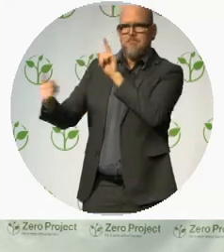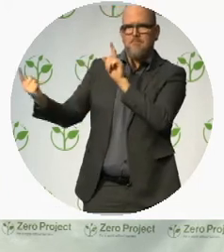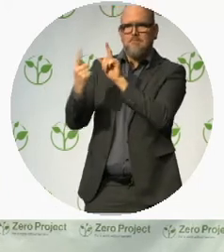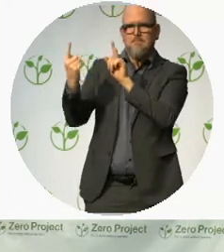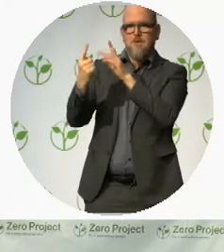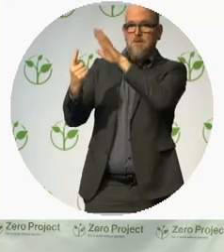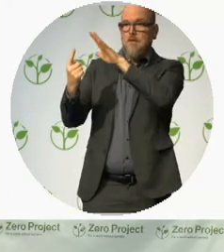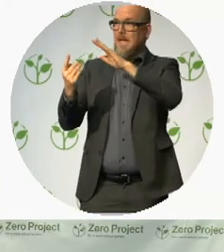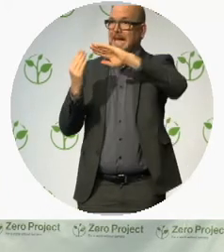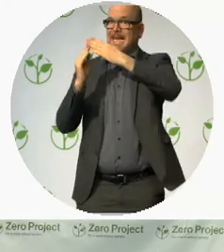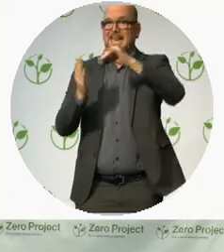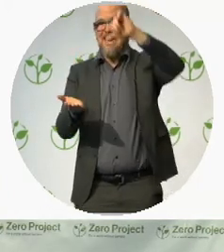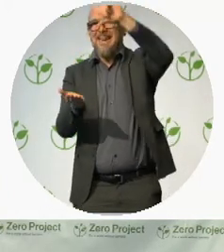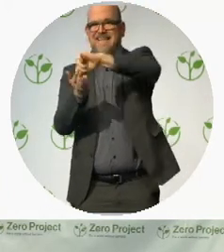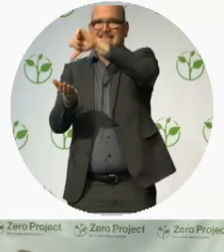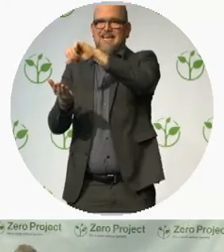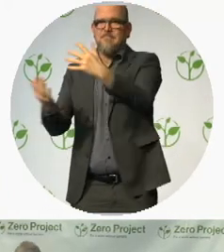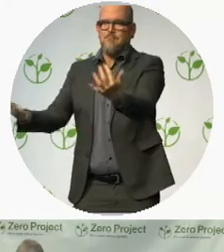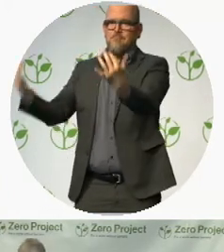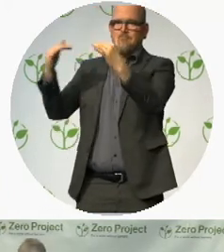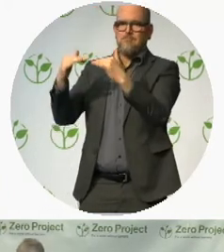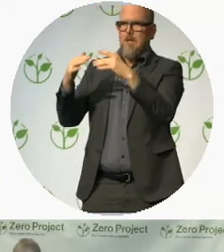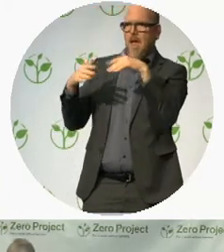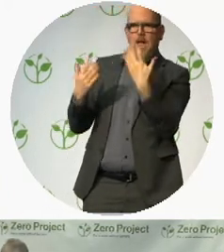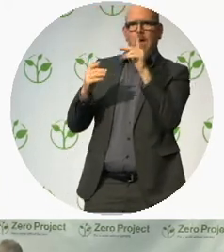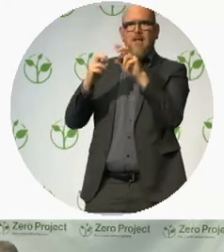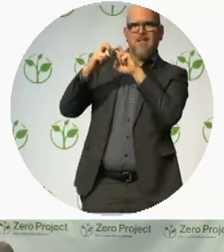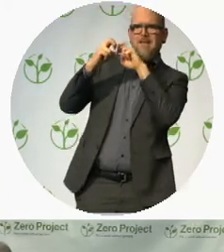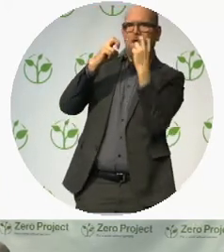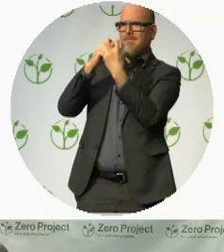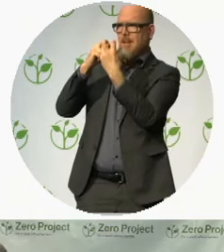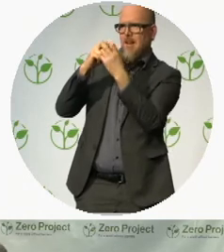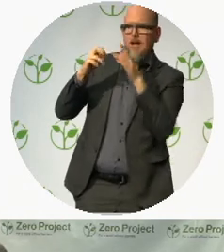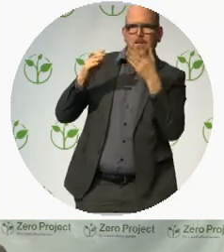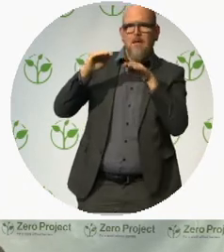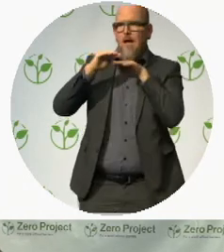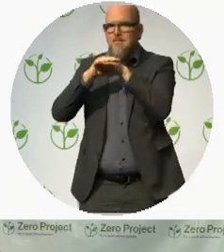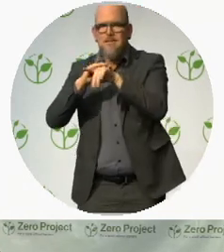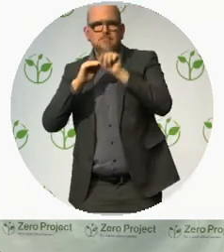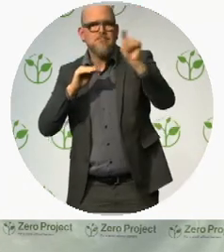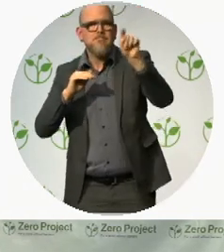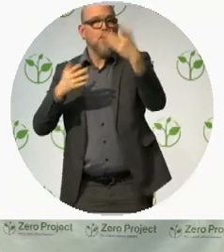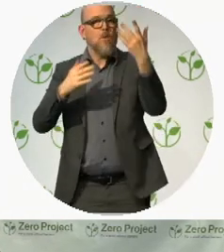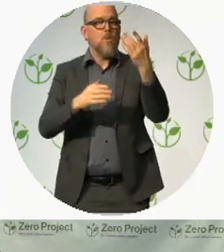Together with the European Network of Accessible Tourism, a non-profit association of tourism organizations, ...